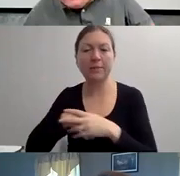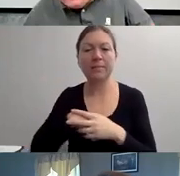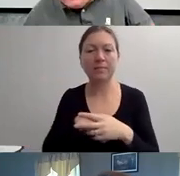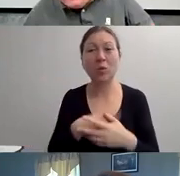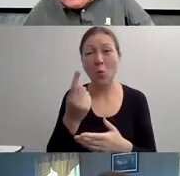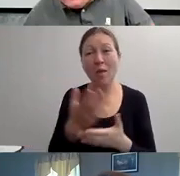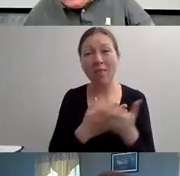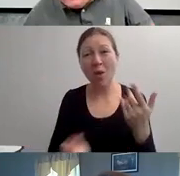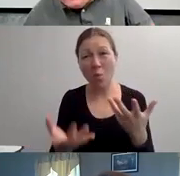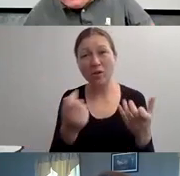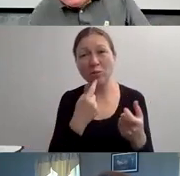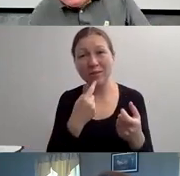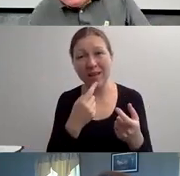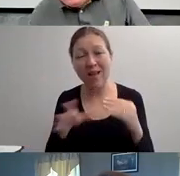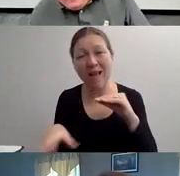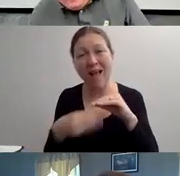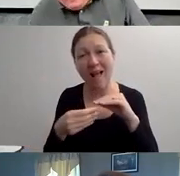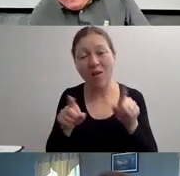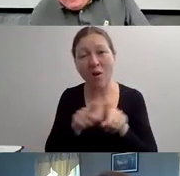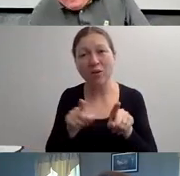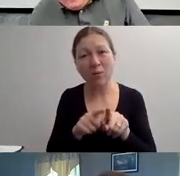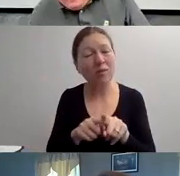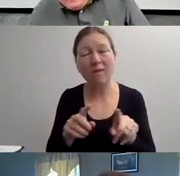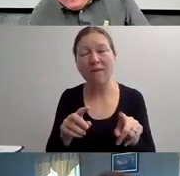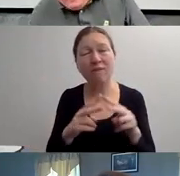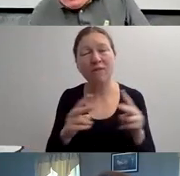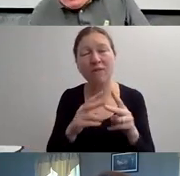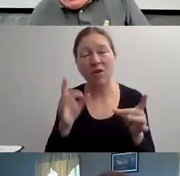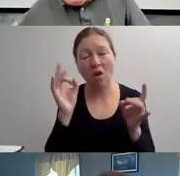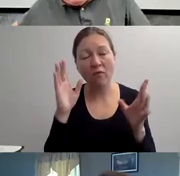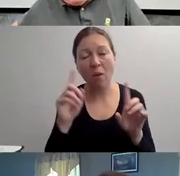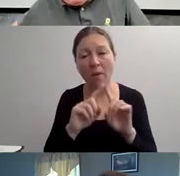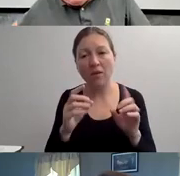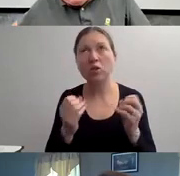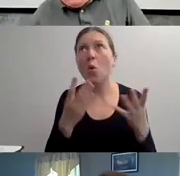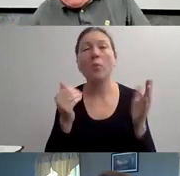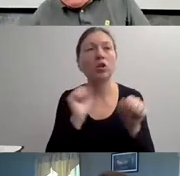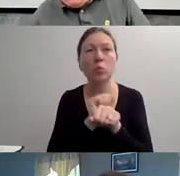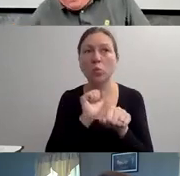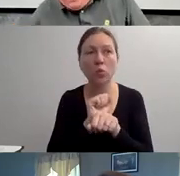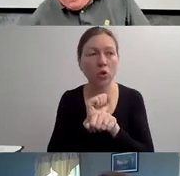YOU TAKE PEOPLE WITH DISABILITIES AND YOU SHOVE THEM INTO FREAK SHOWS. INTO ASYLUM TOURS.